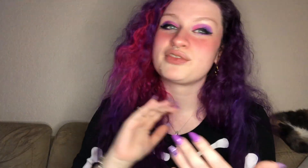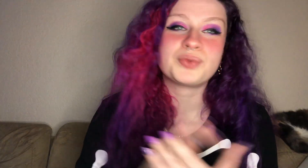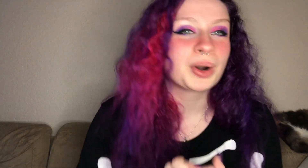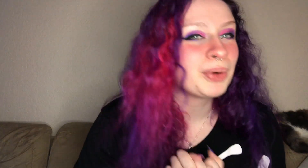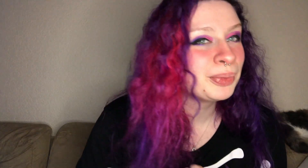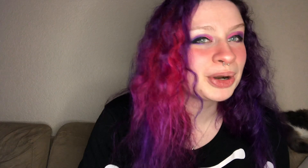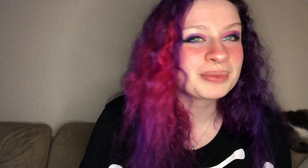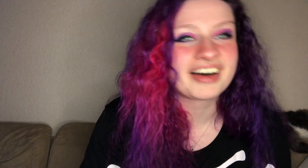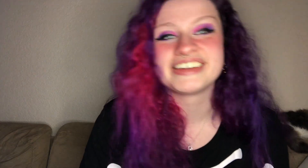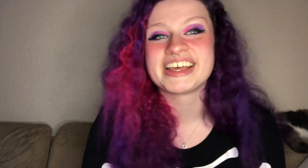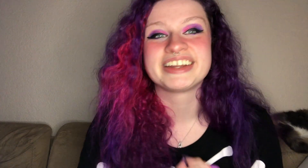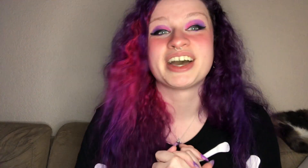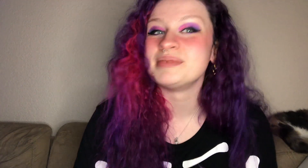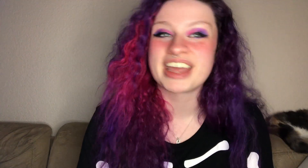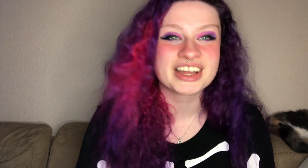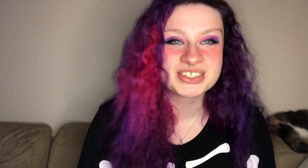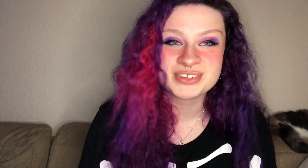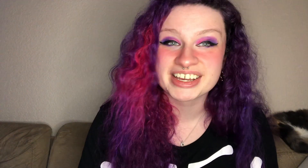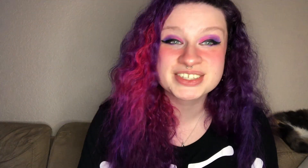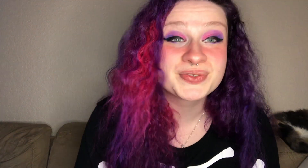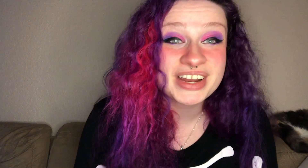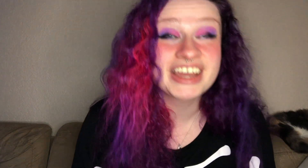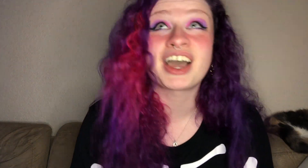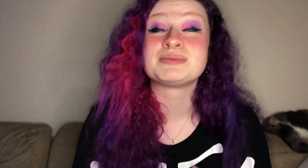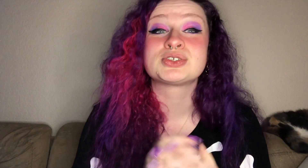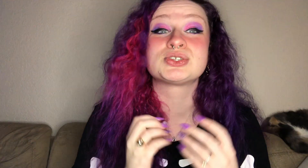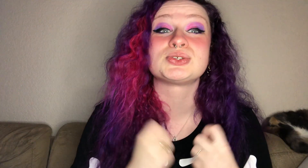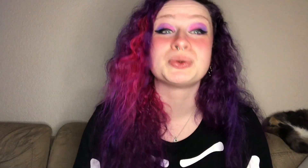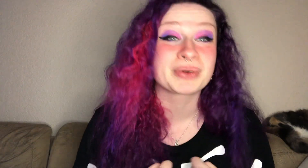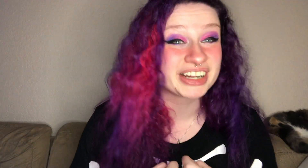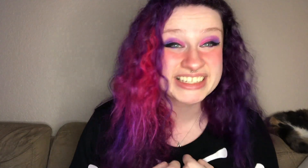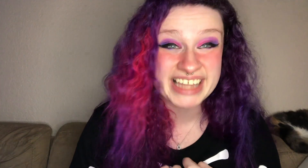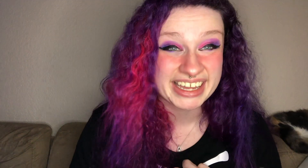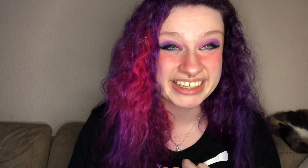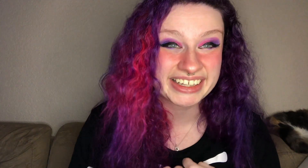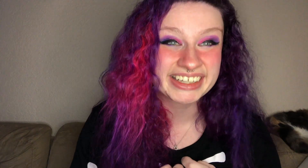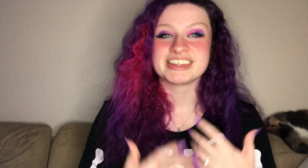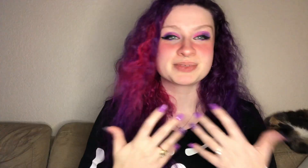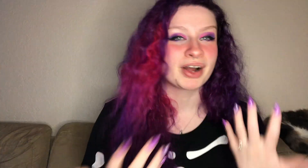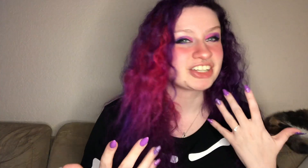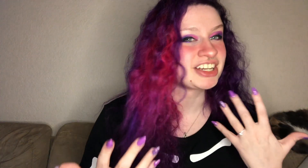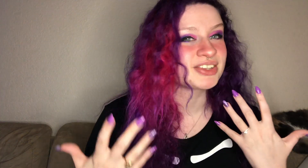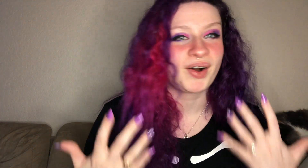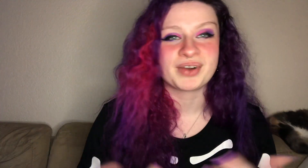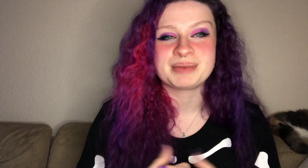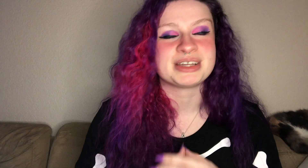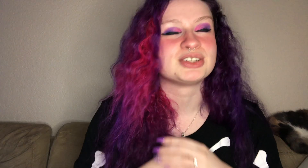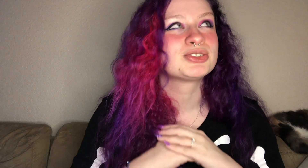more bo burnham content coming at you next week i'm super excited this project has already been